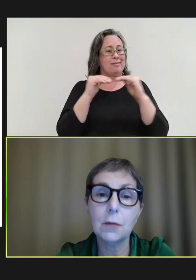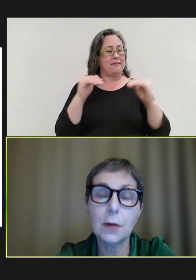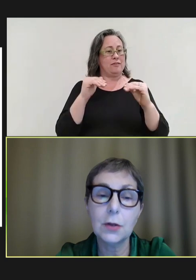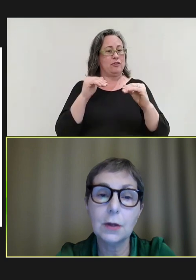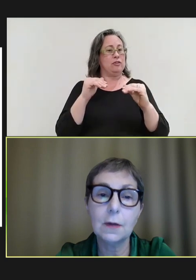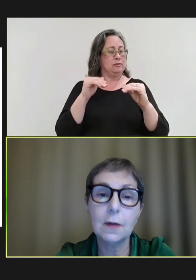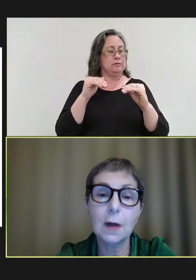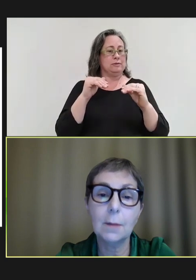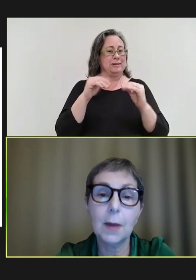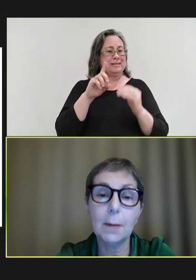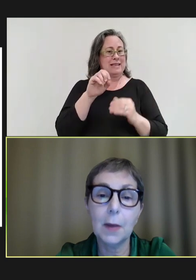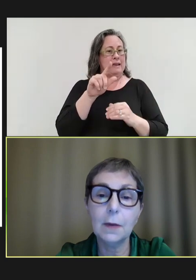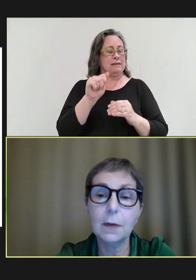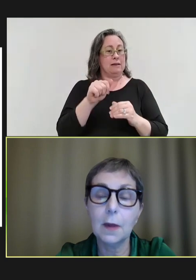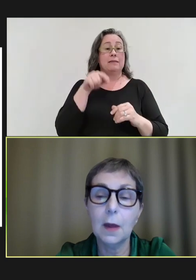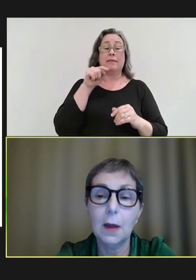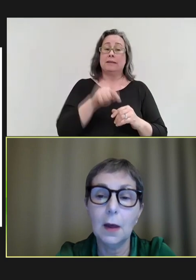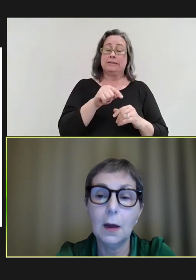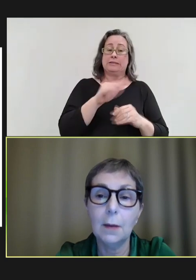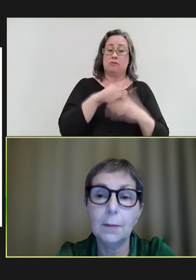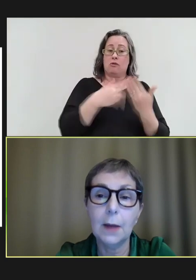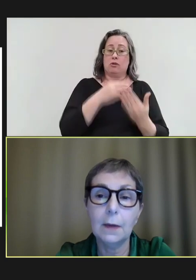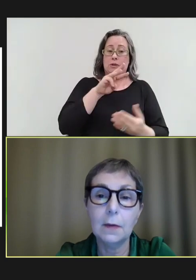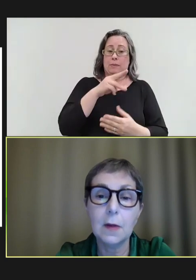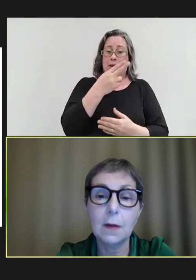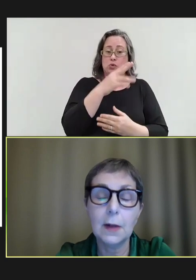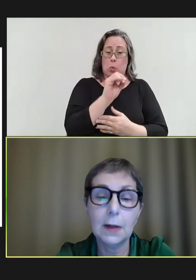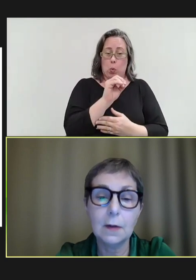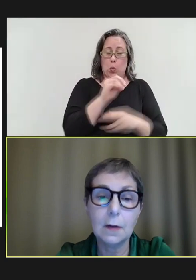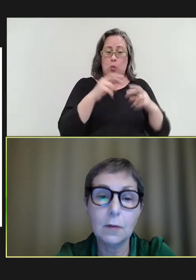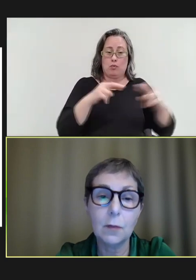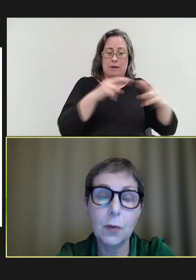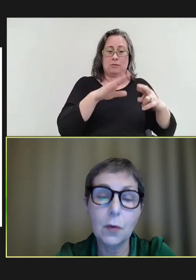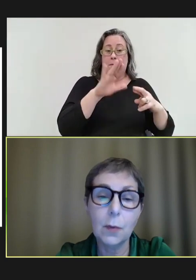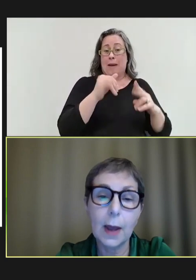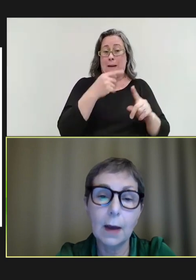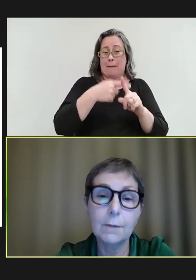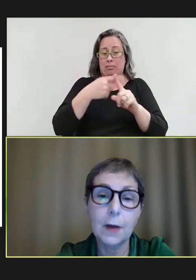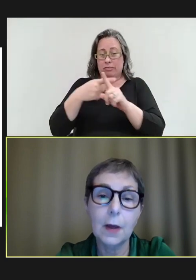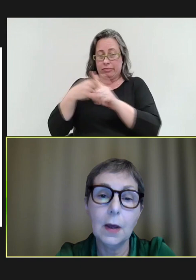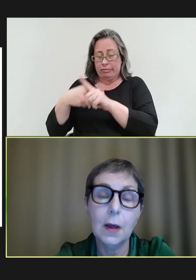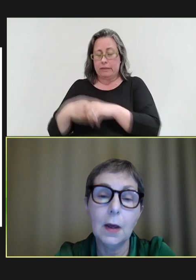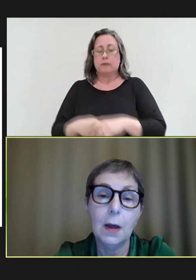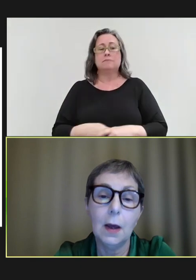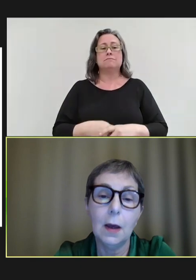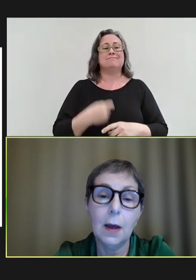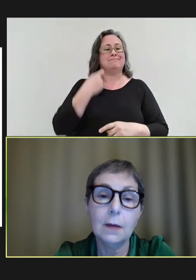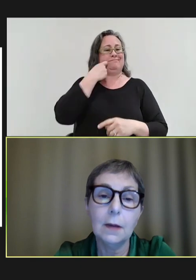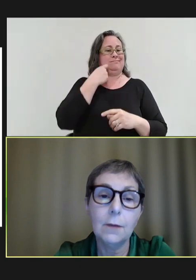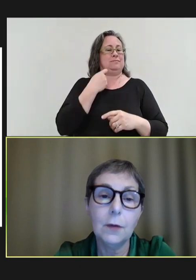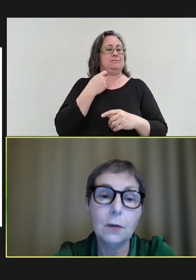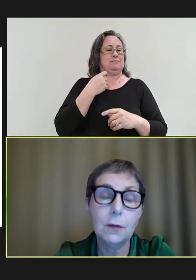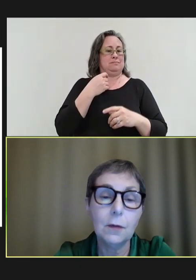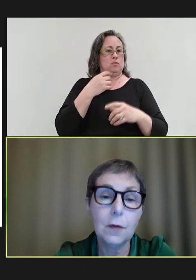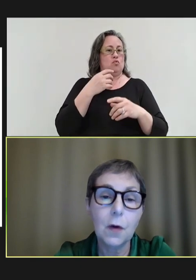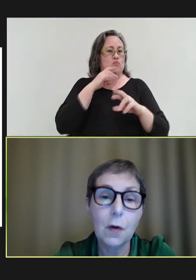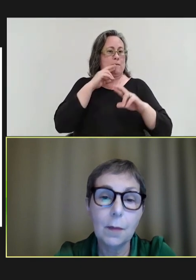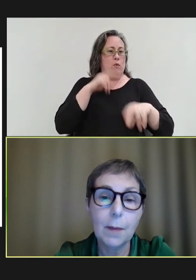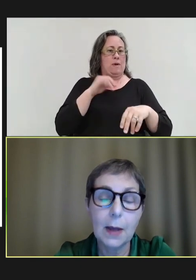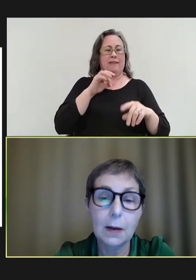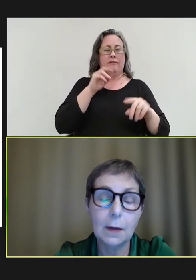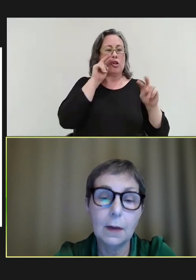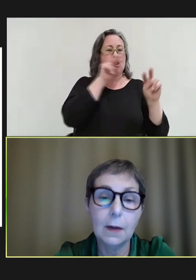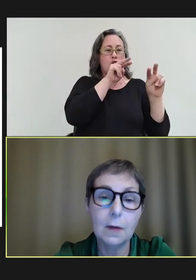regions by month and the latest report we have. And if you look through the top panel in this,